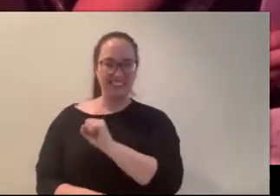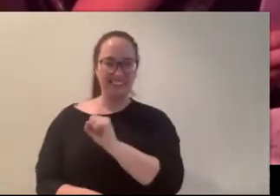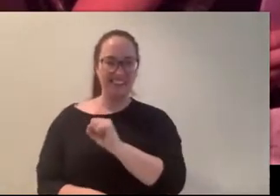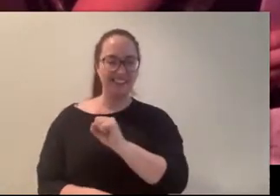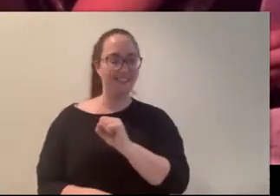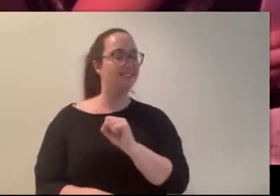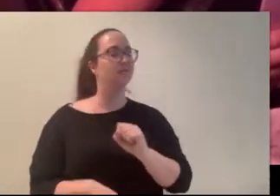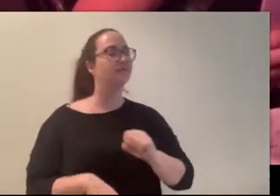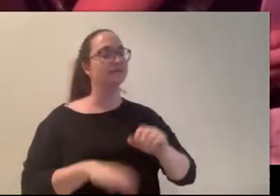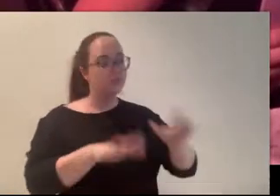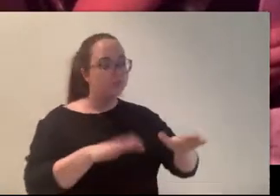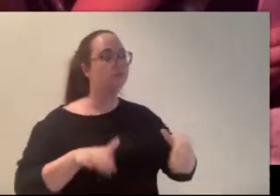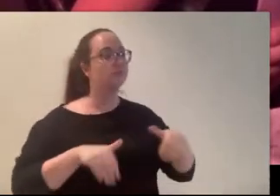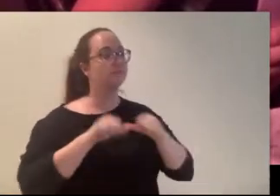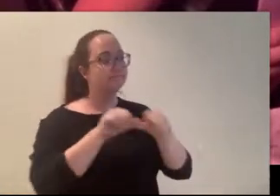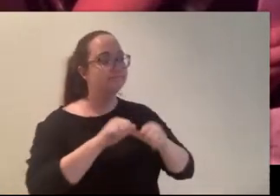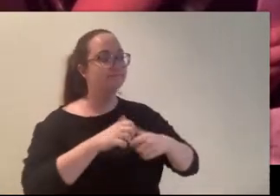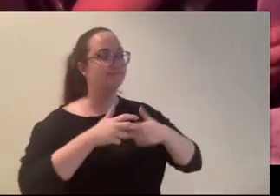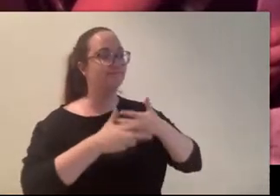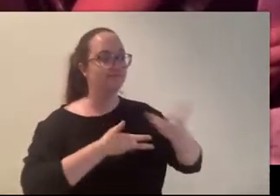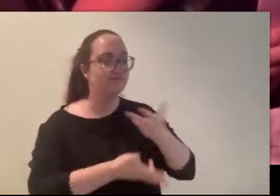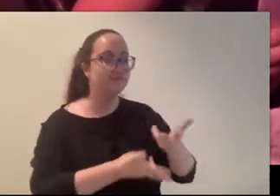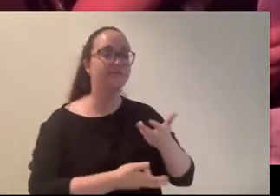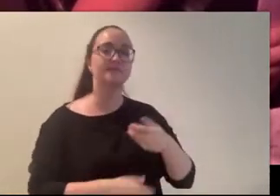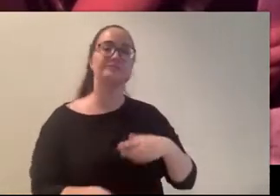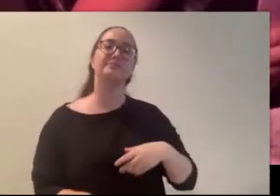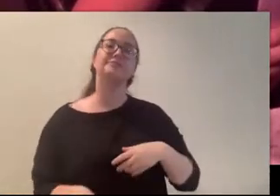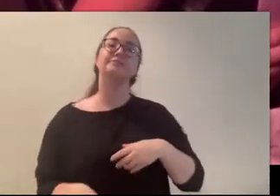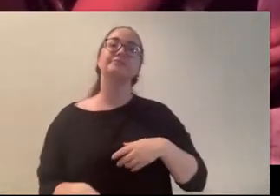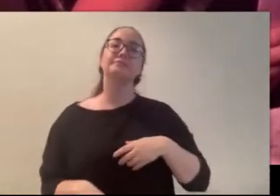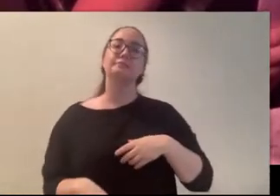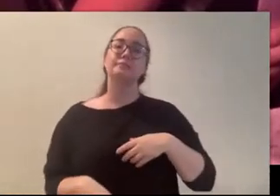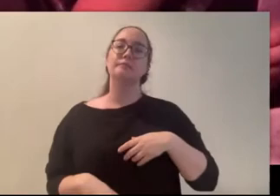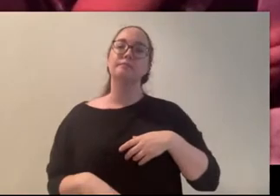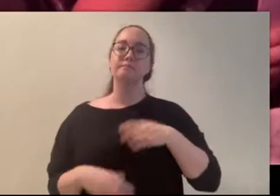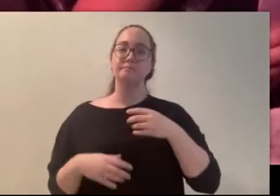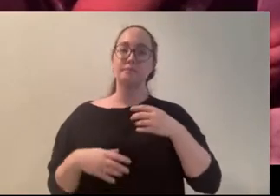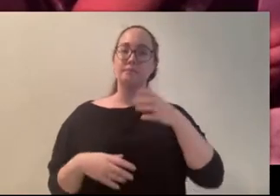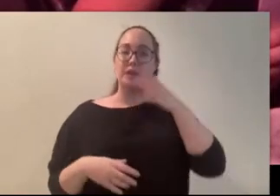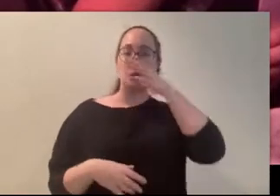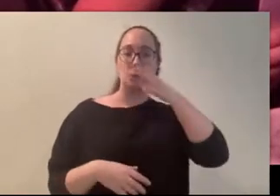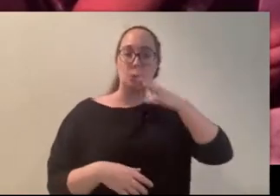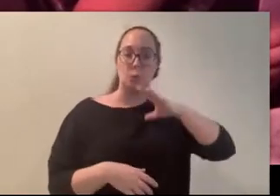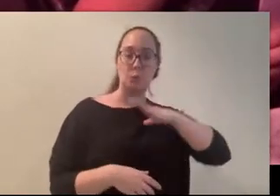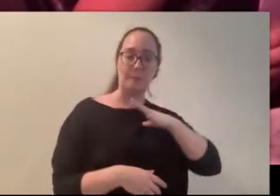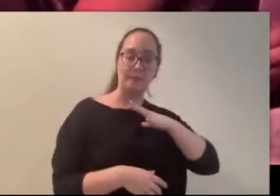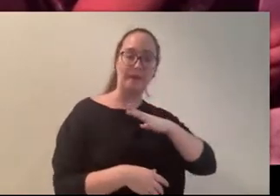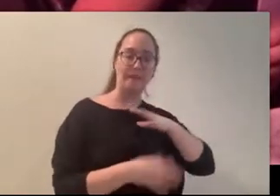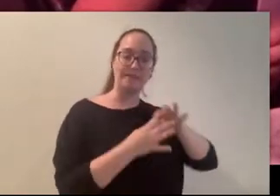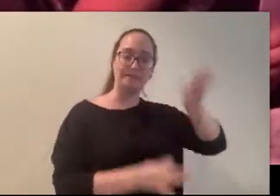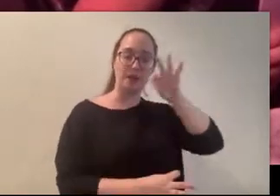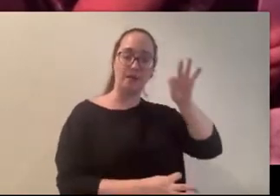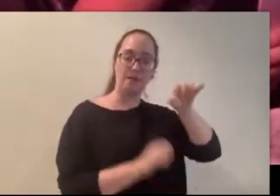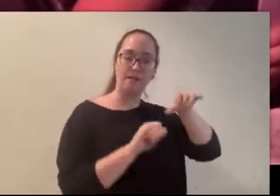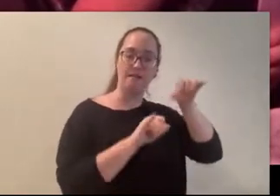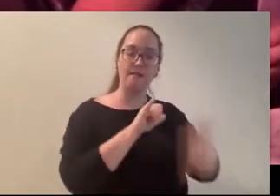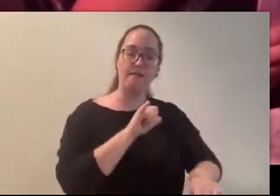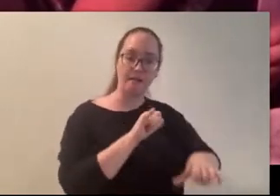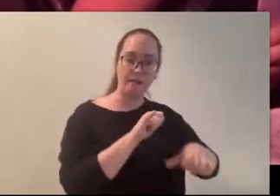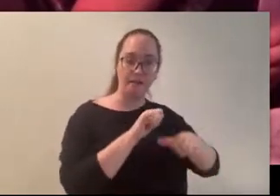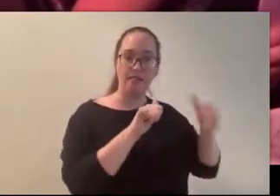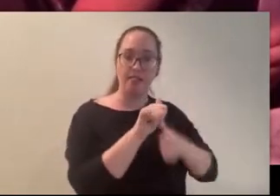easily. “They say she remains because they got the wrong guy and she’s angry about it. Like, everyone